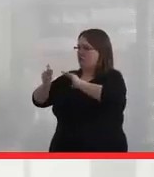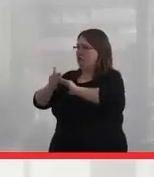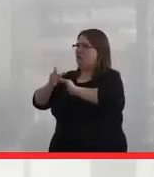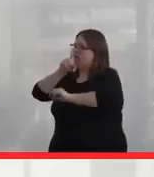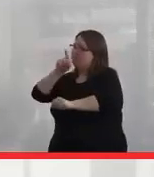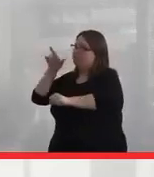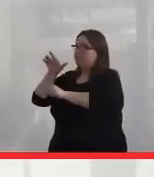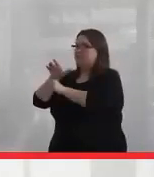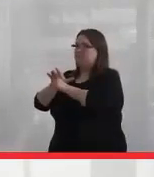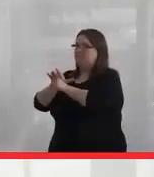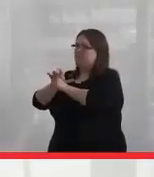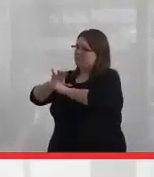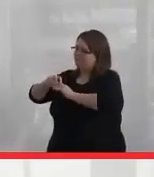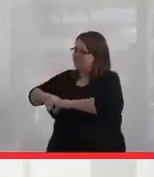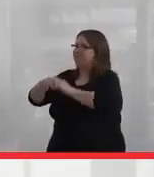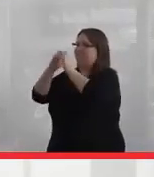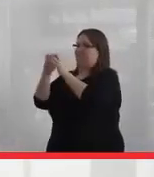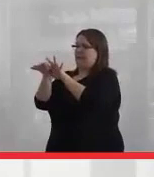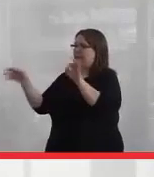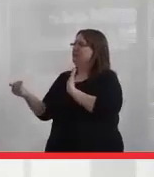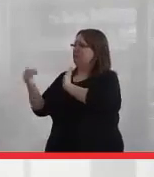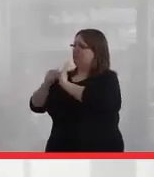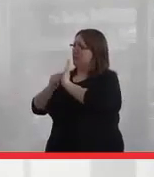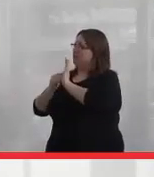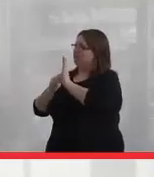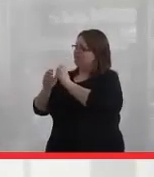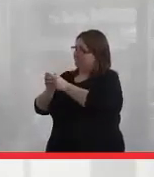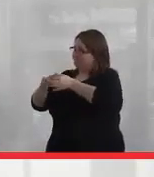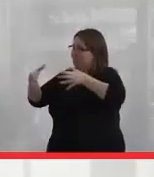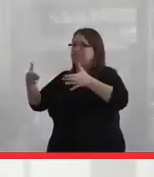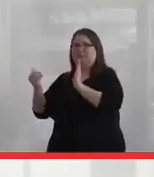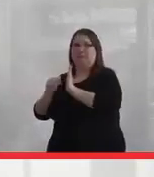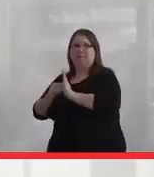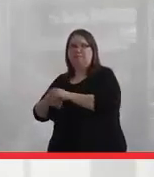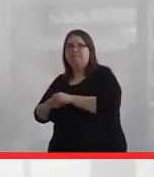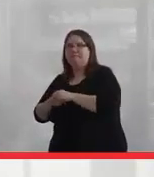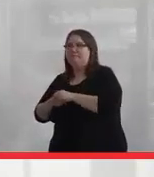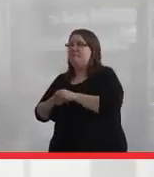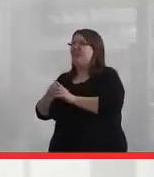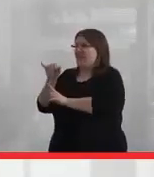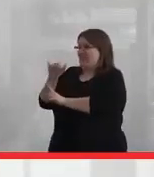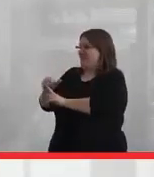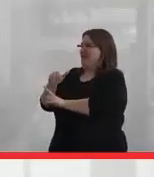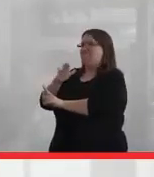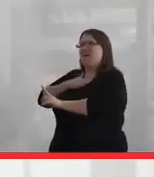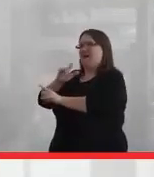dedicated to the revitalization of our language in our community. And that really has been my life work